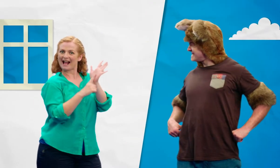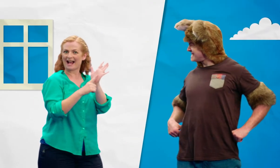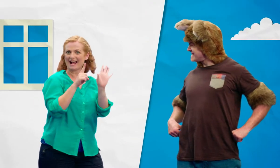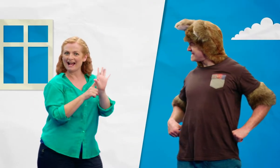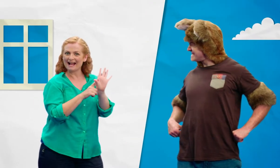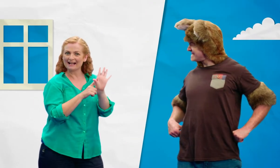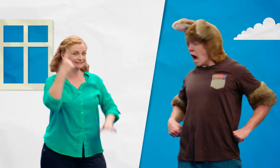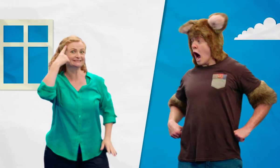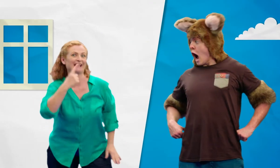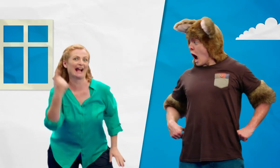I'm Sally!